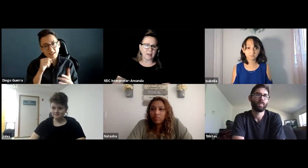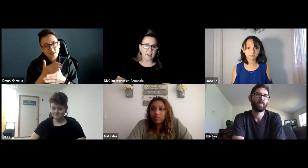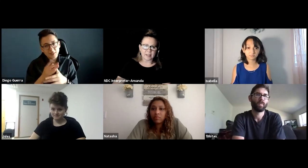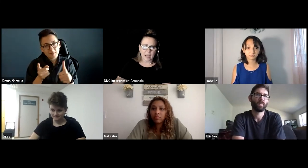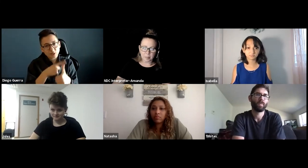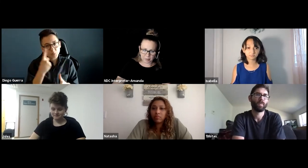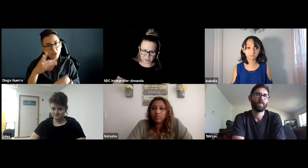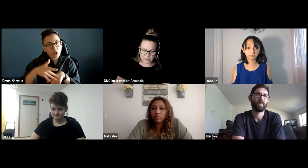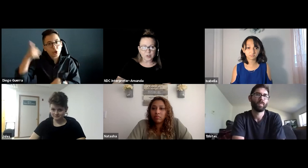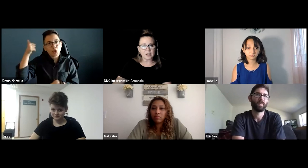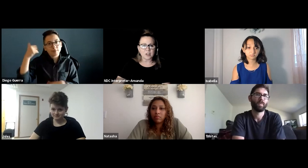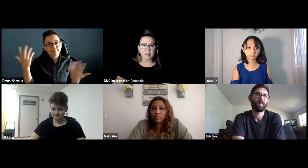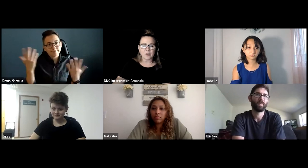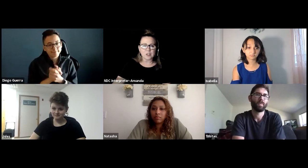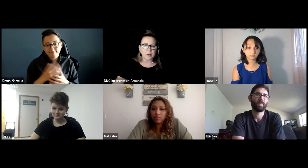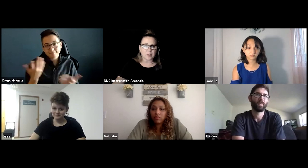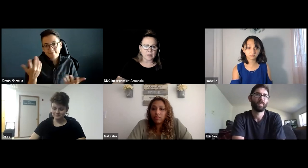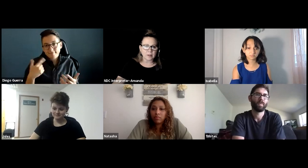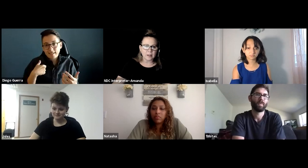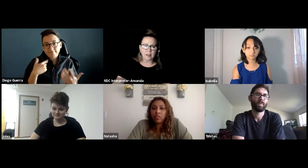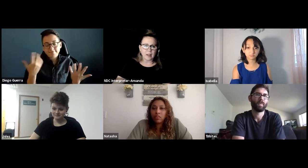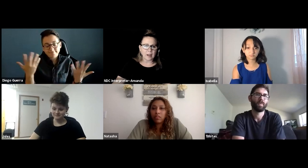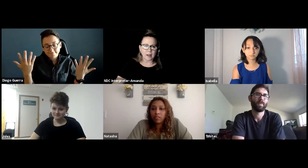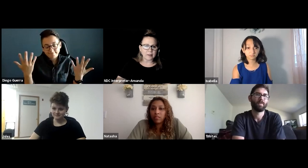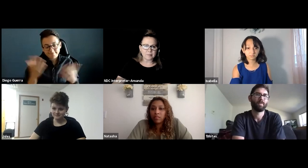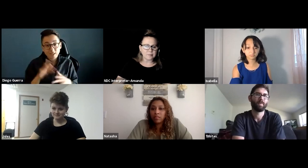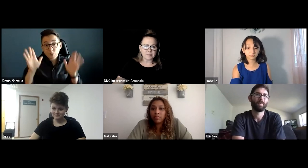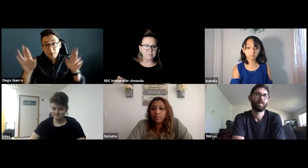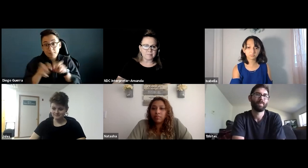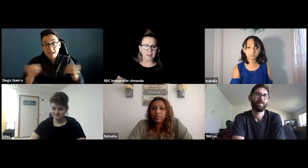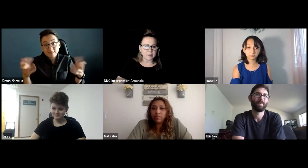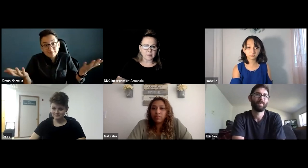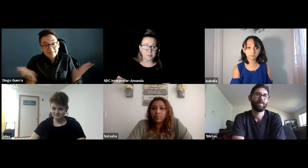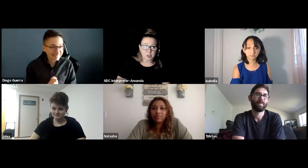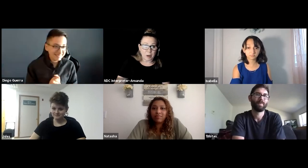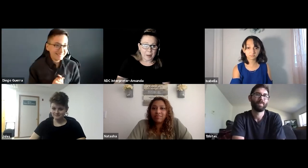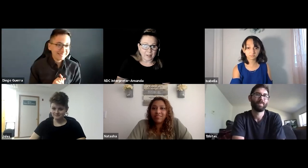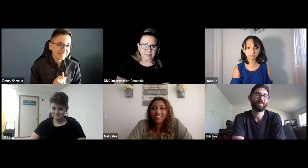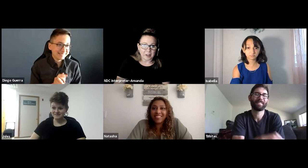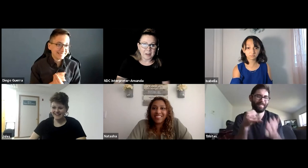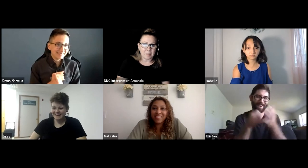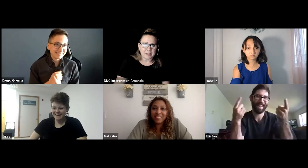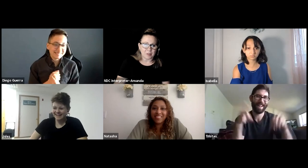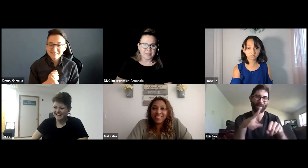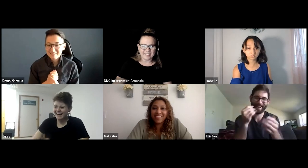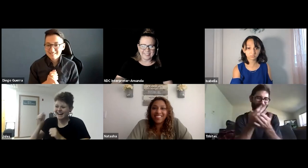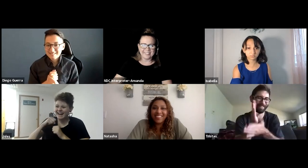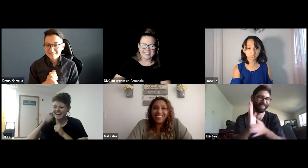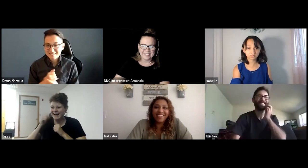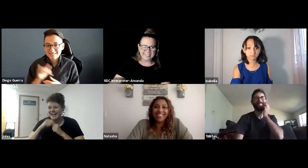Again, I apologize for not sharing that first one earlier. It was such a great panel, I couldn't help myself.